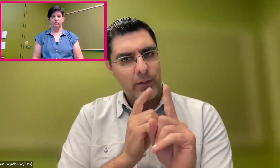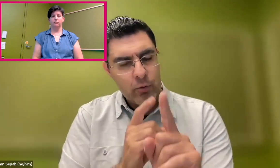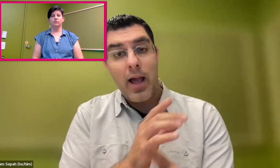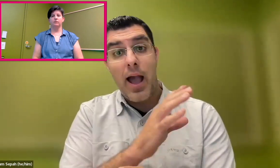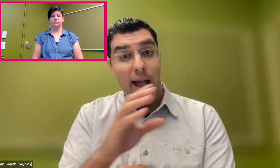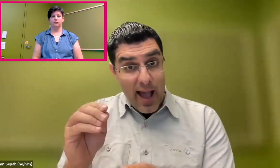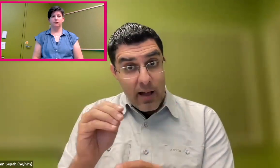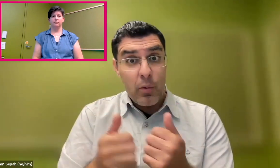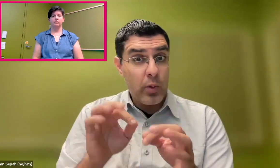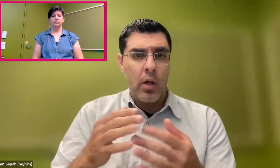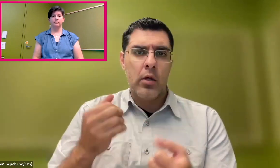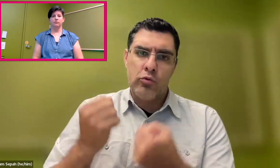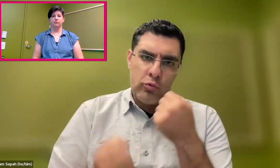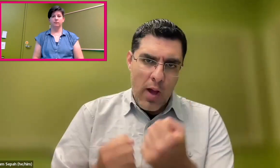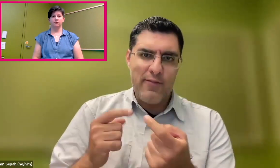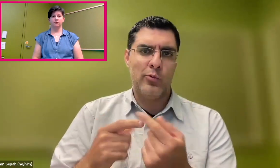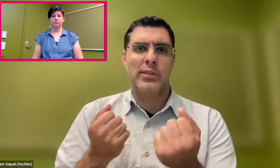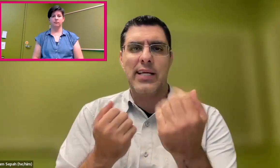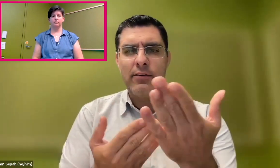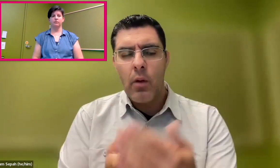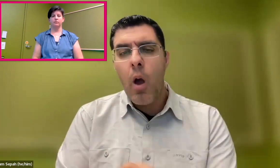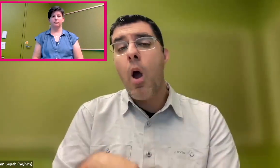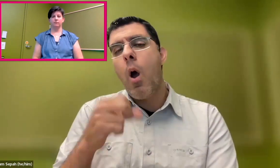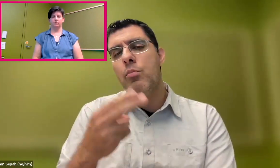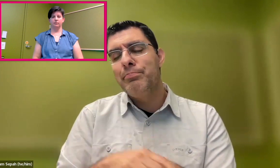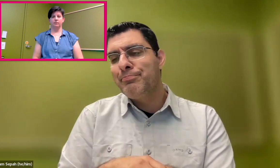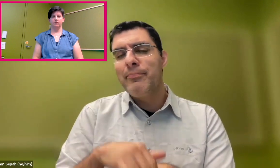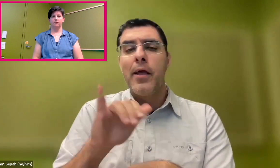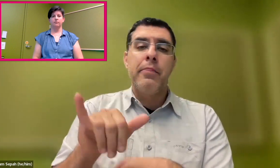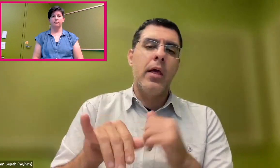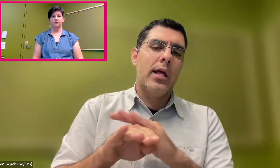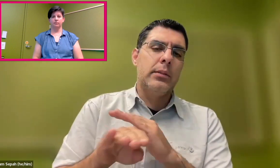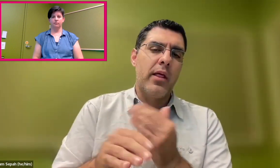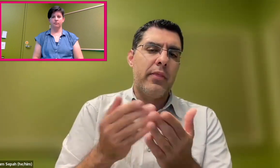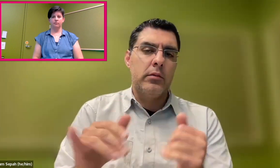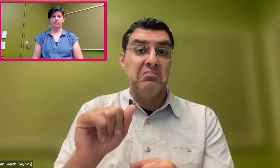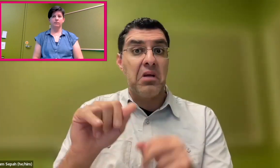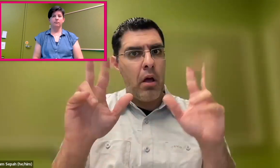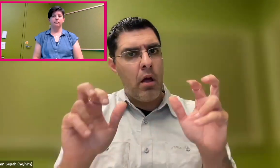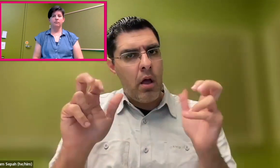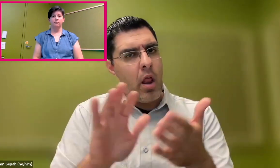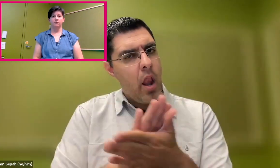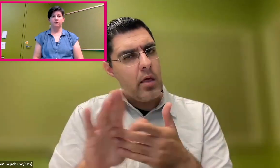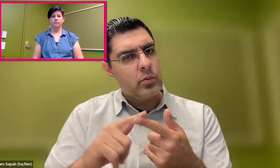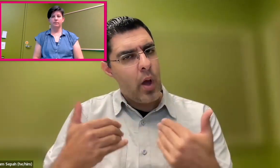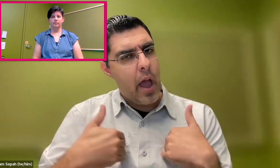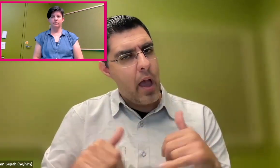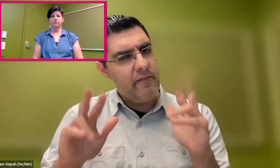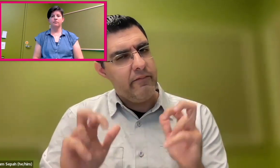of making their companies accessible, and also making sure that it's delivered in their products and technologies and services